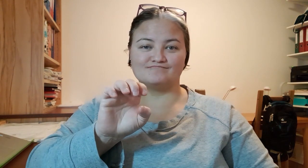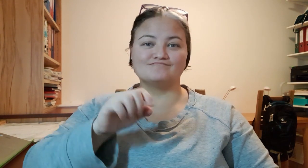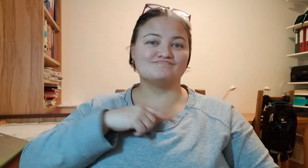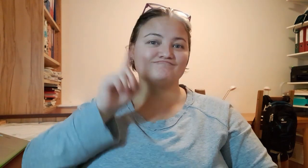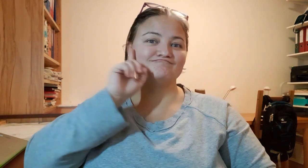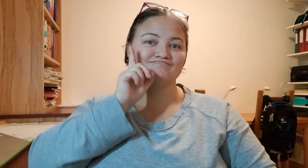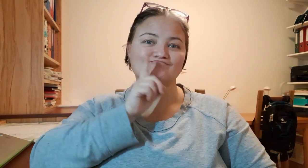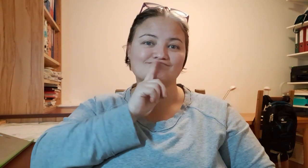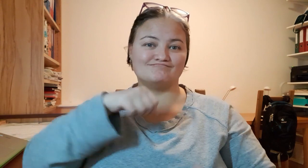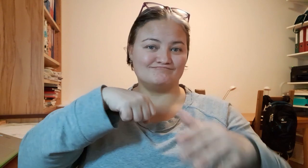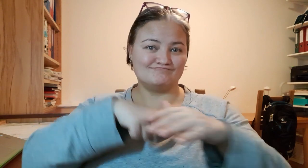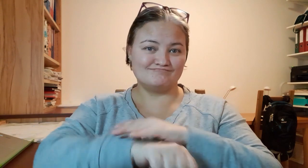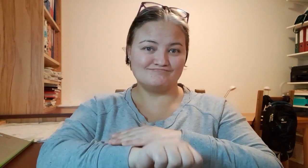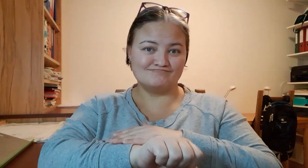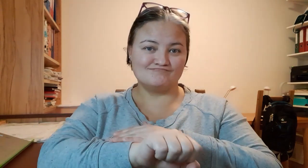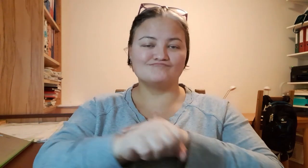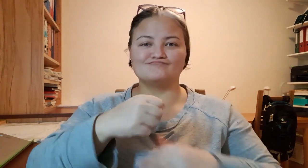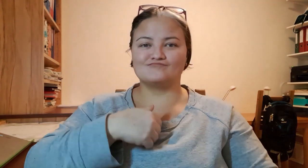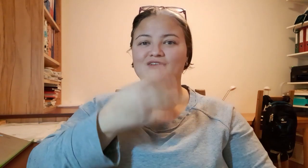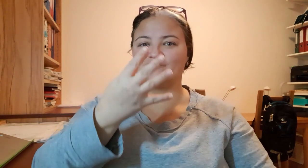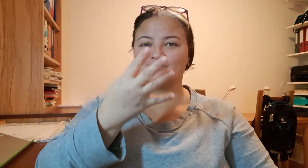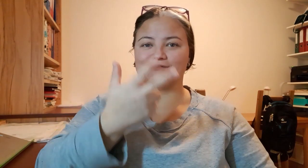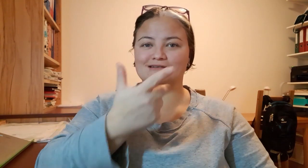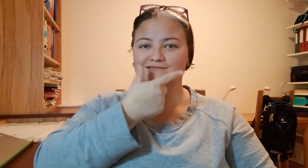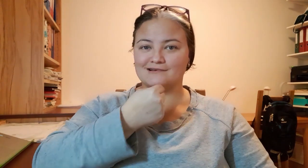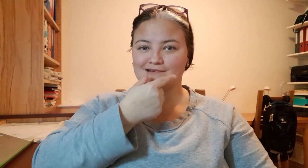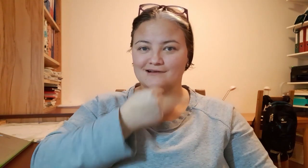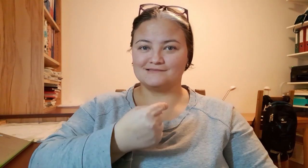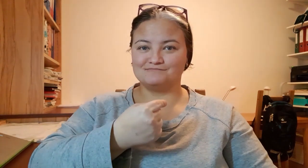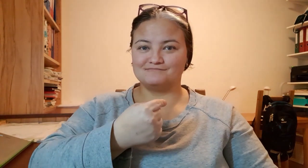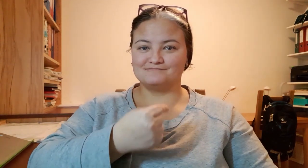I was born deaf and I am 34 years old.